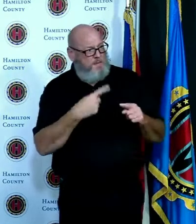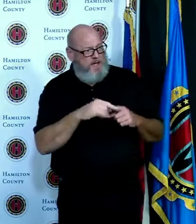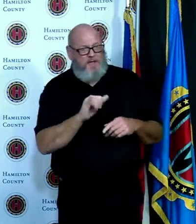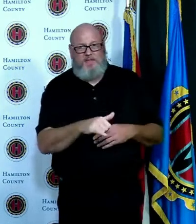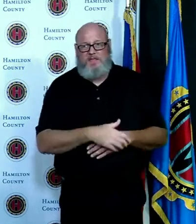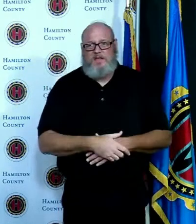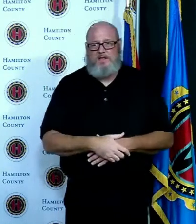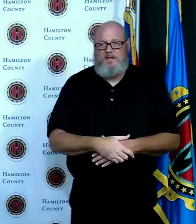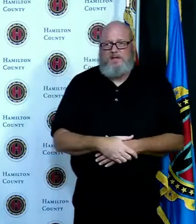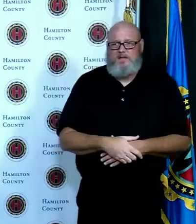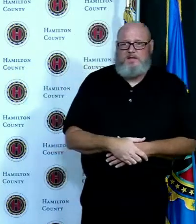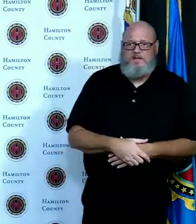yeah I'll let you eliminate